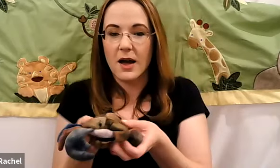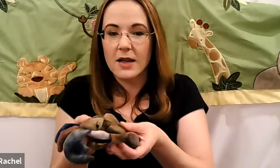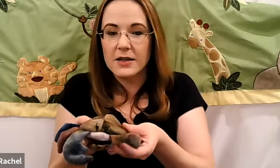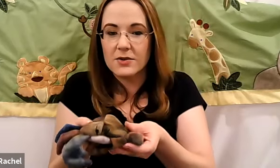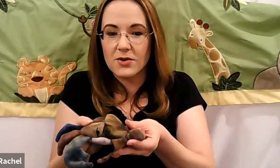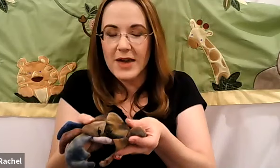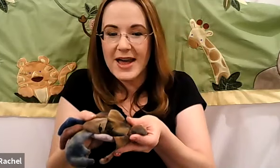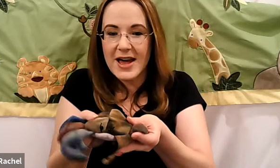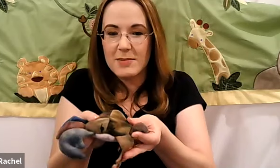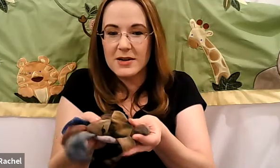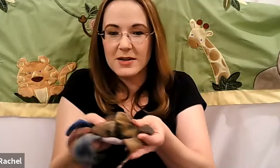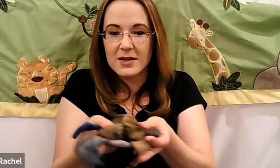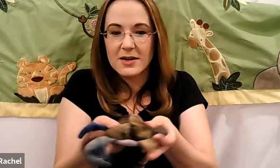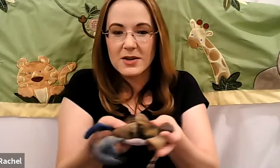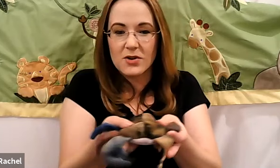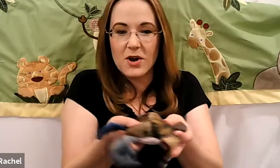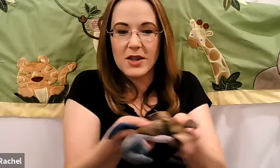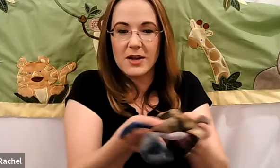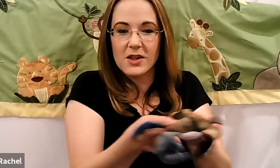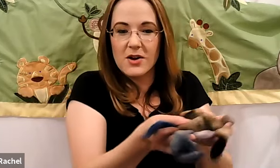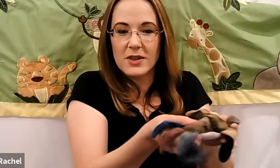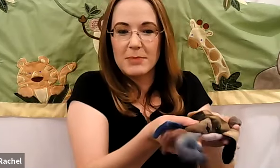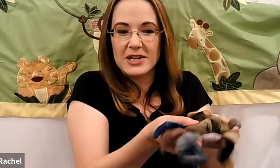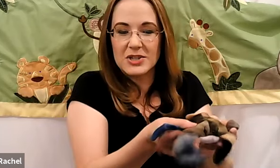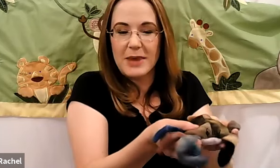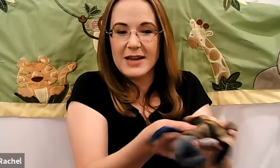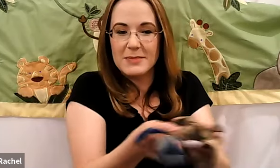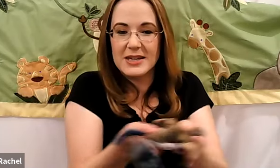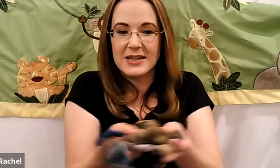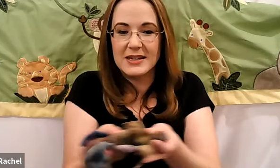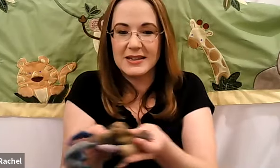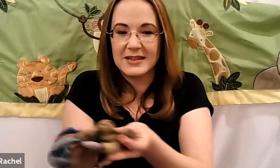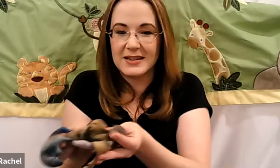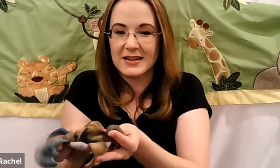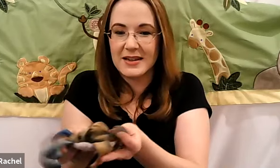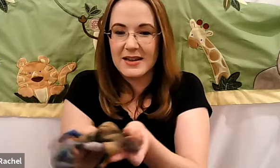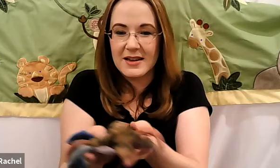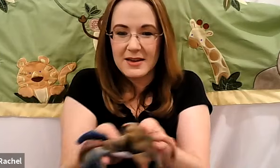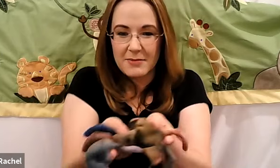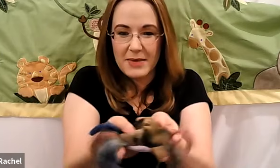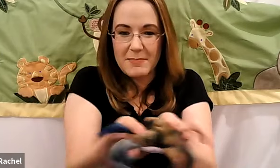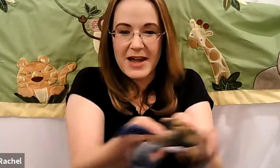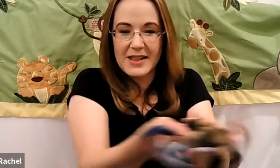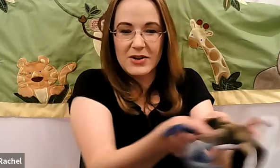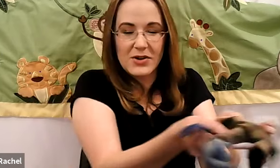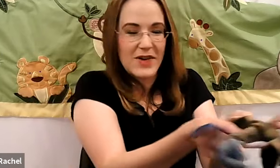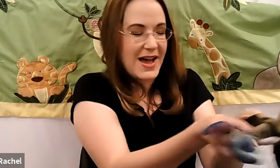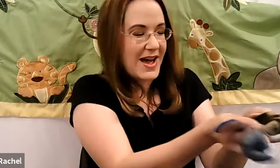Rachel: A little crab crawling along the beach by me. Rachel: But by little crab.